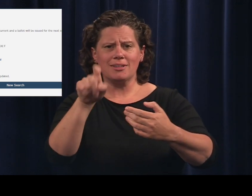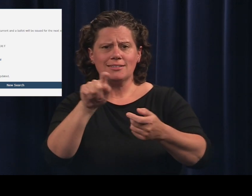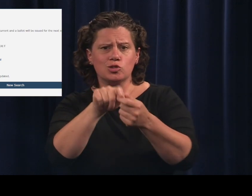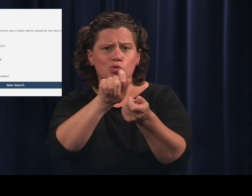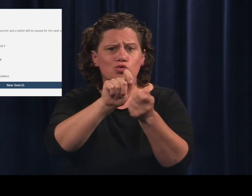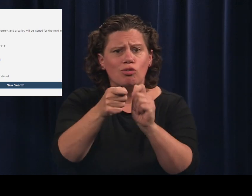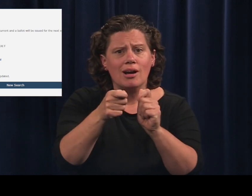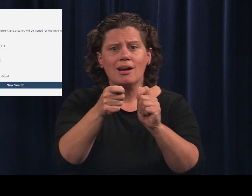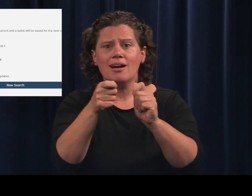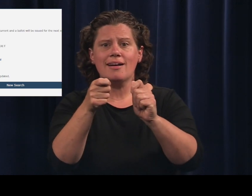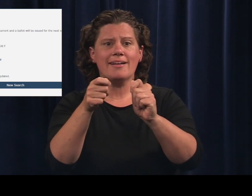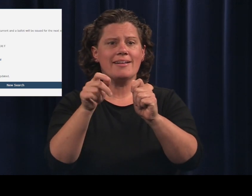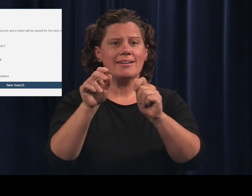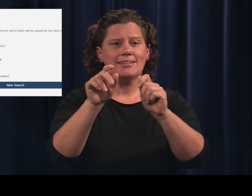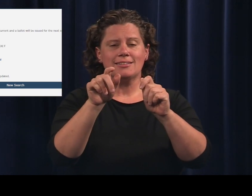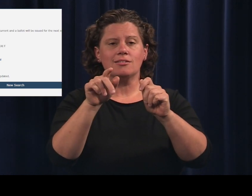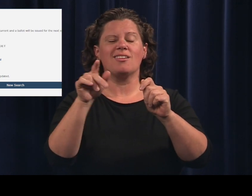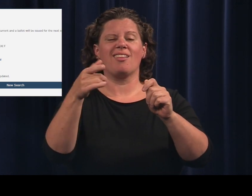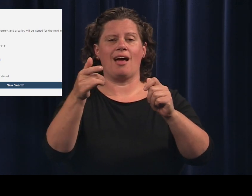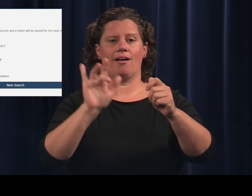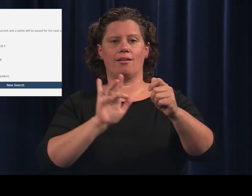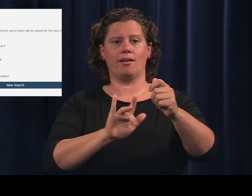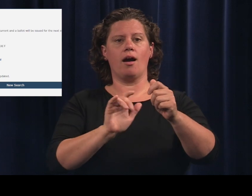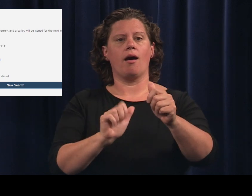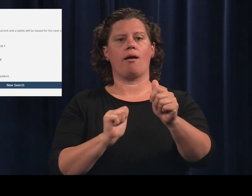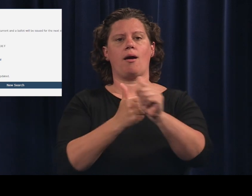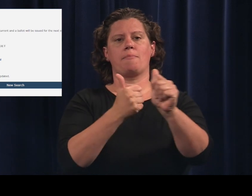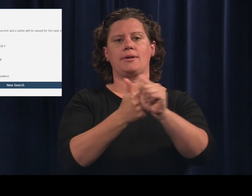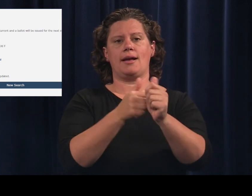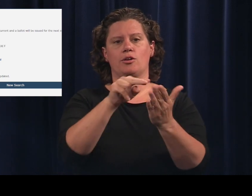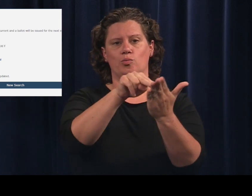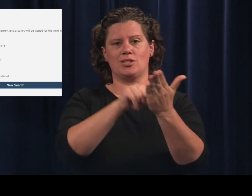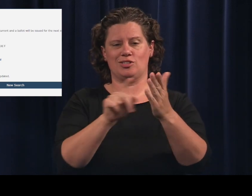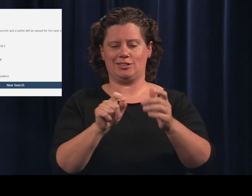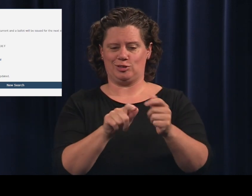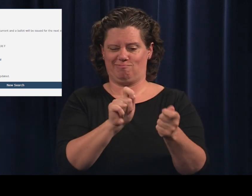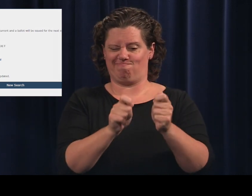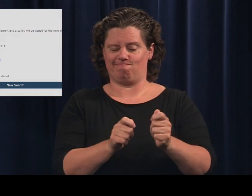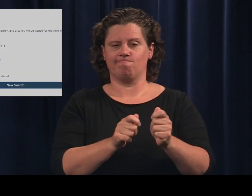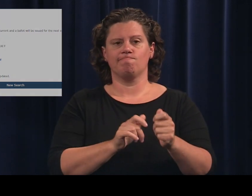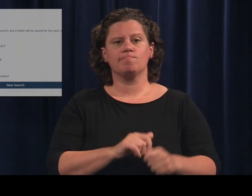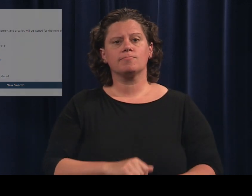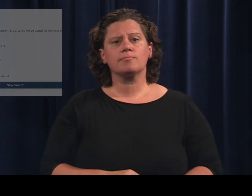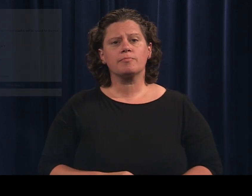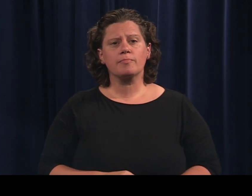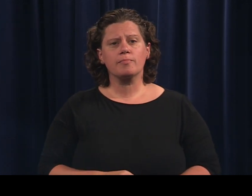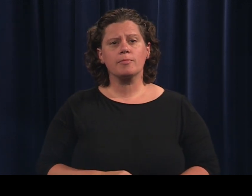To change something on the entry click Update Registration.